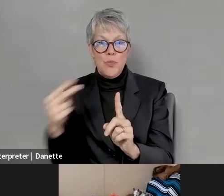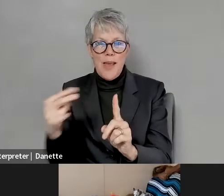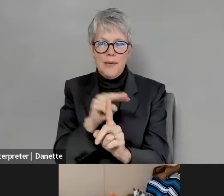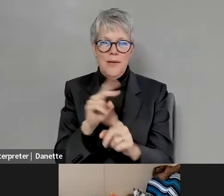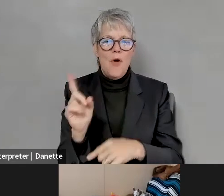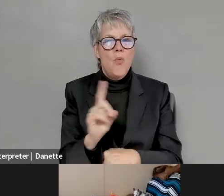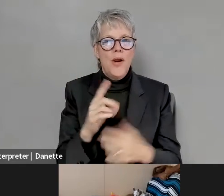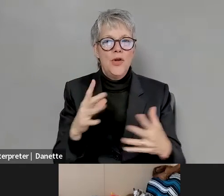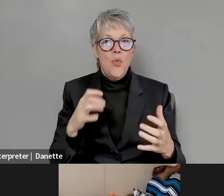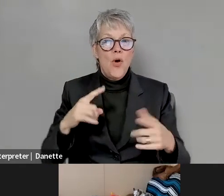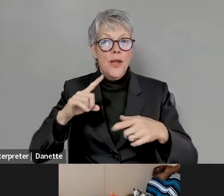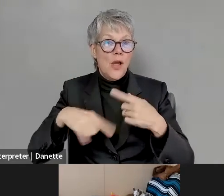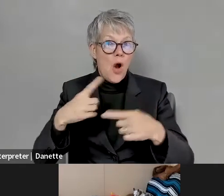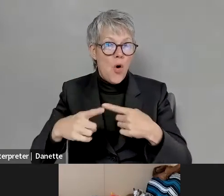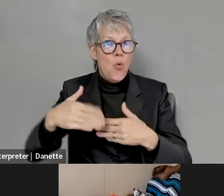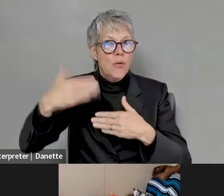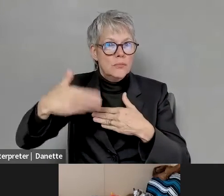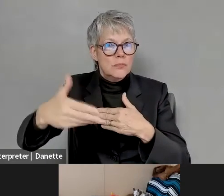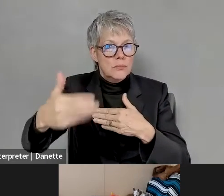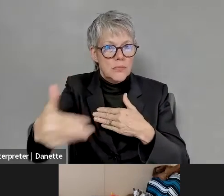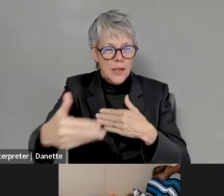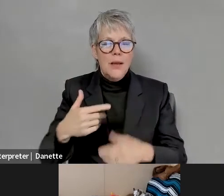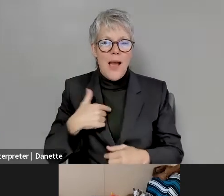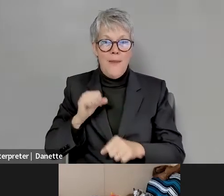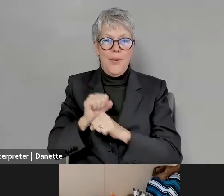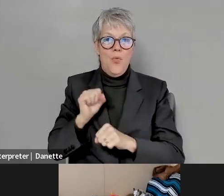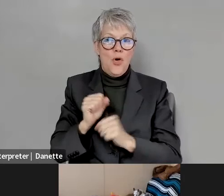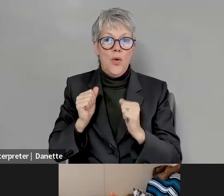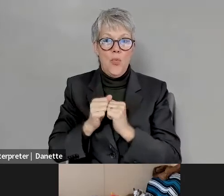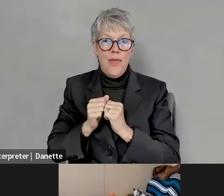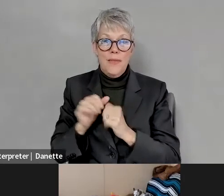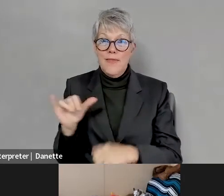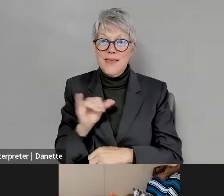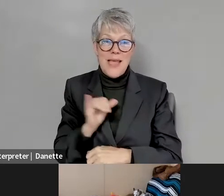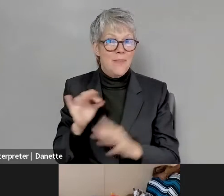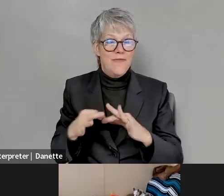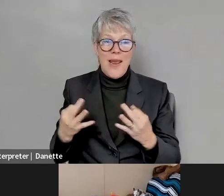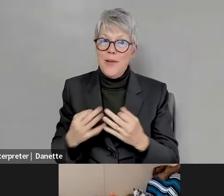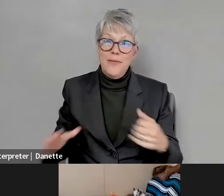Michael Smith: So I've I've been working with the the same family the whole time as well,